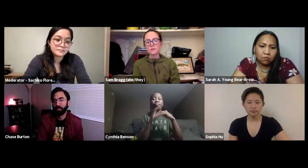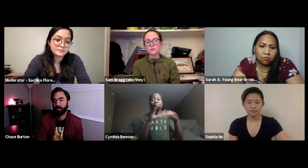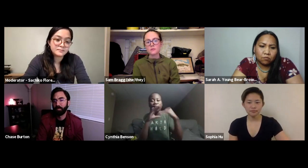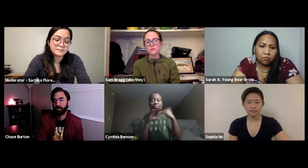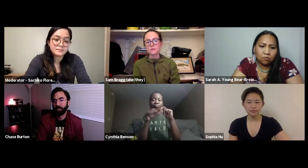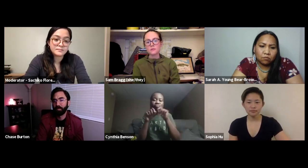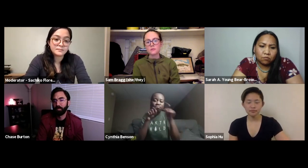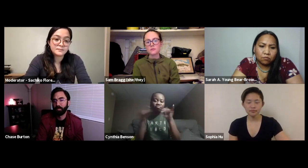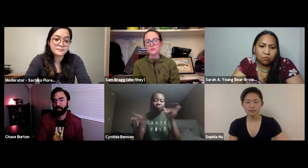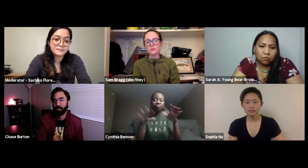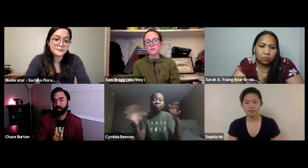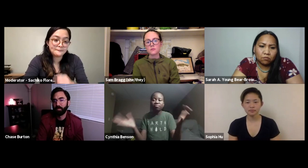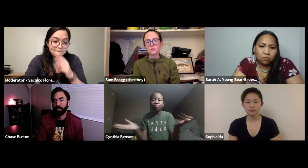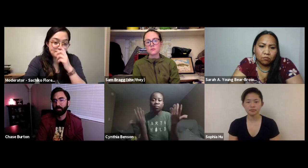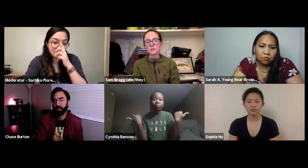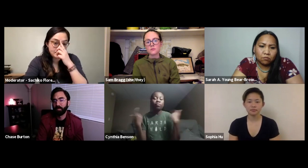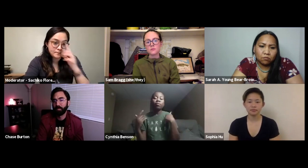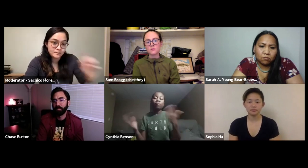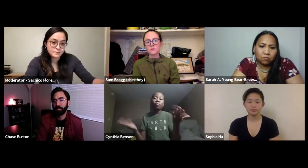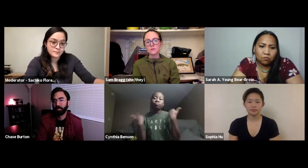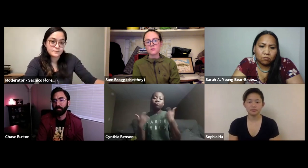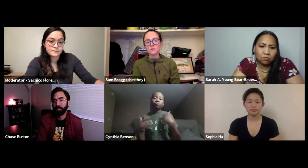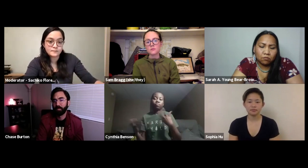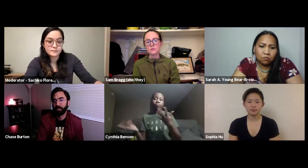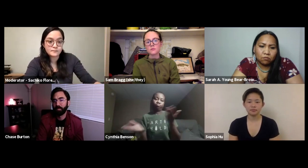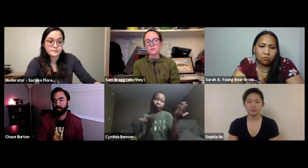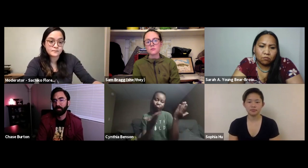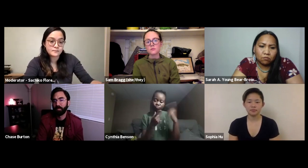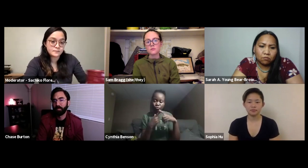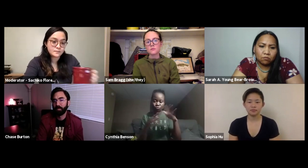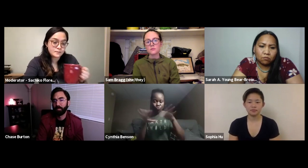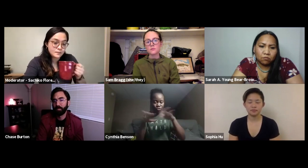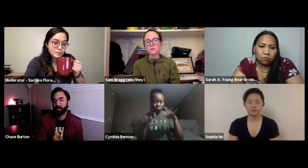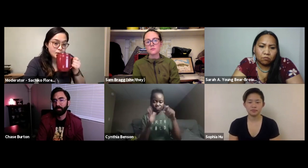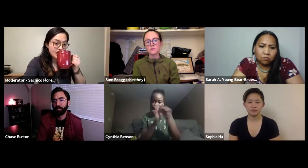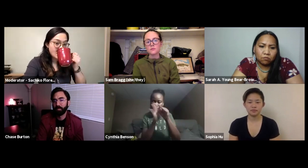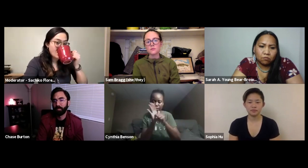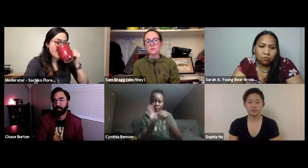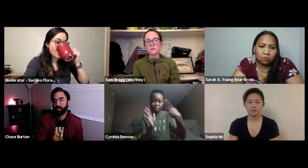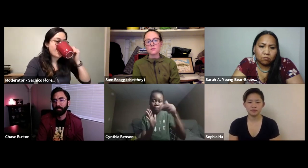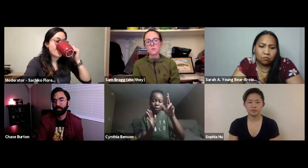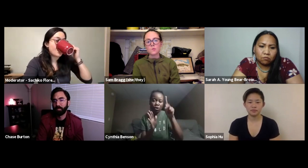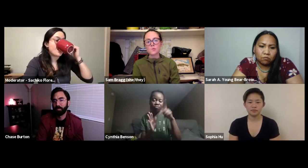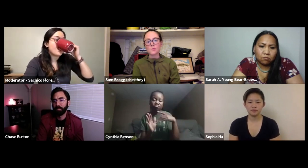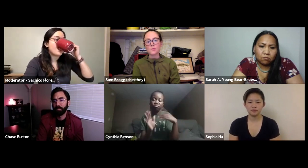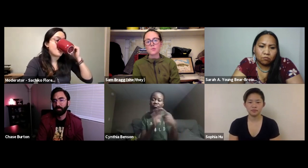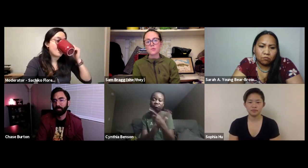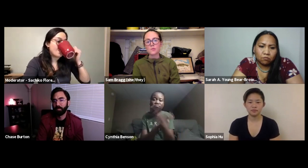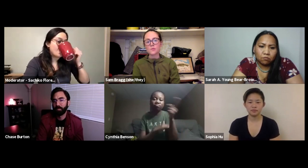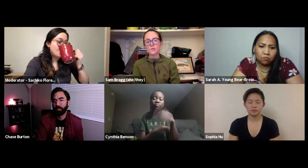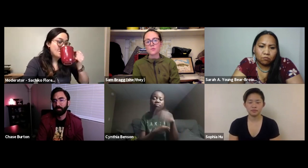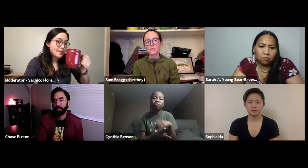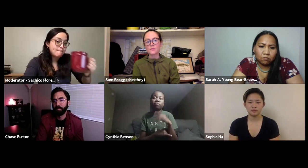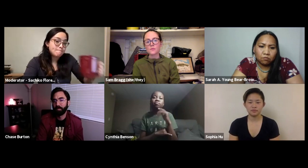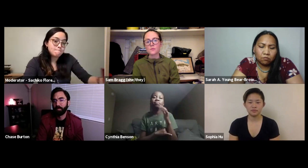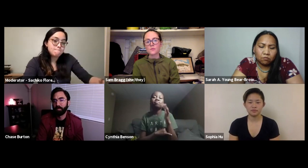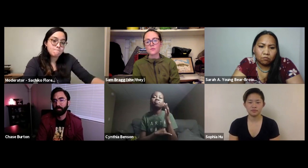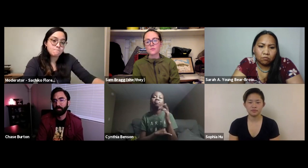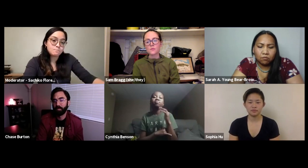hike and so we were corresponding through email and we went over to the state park and